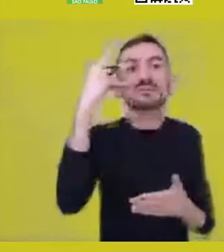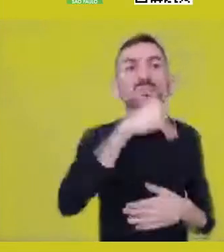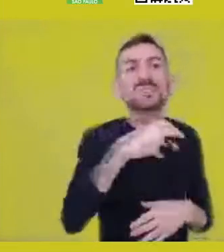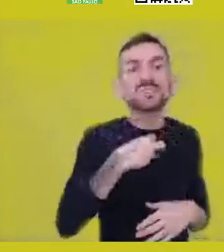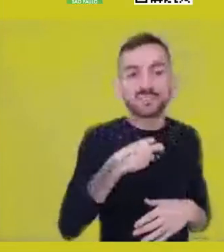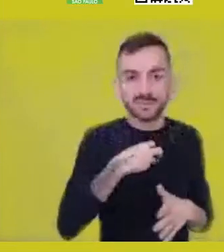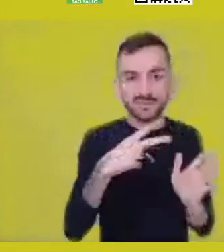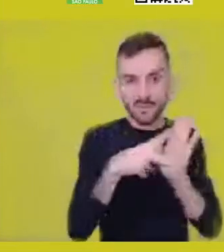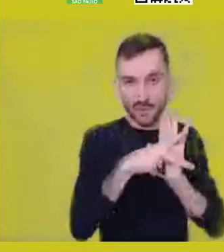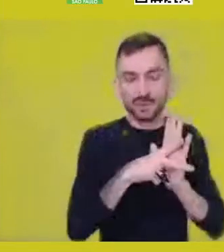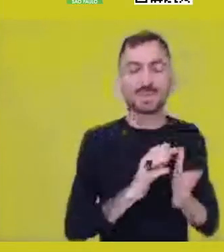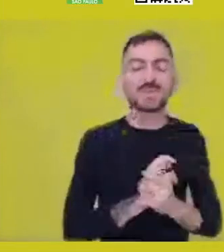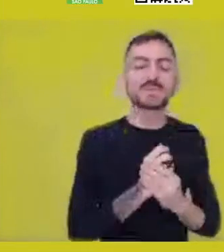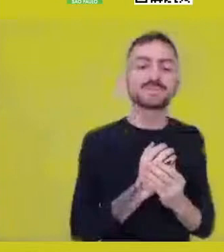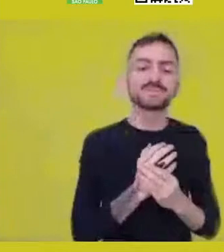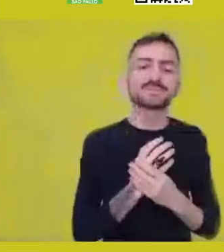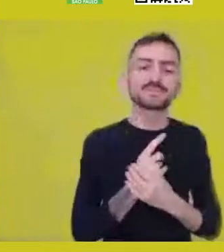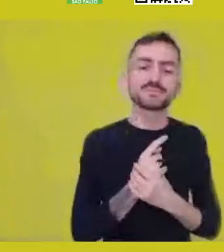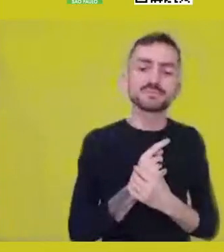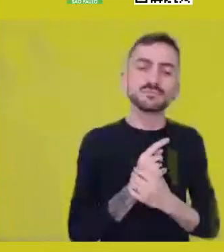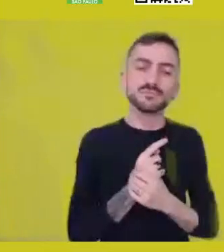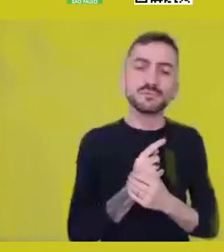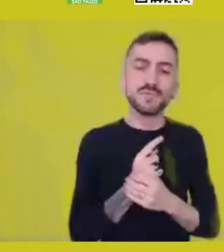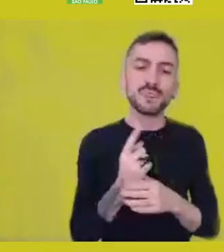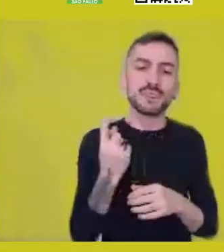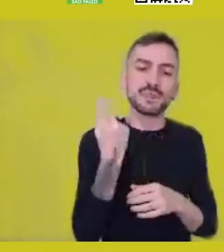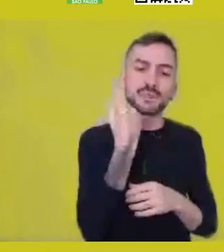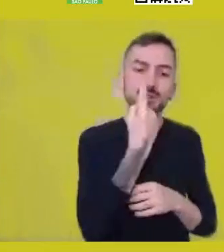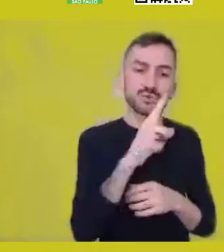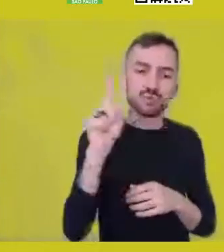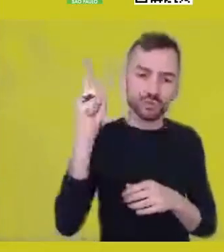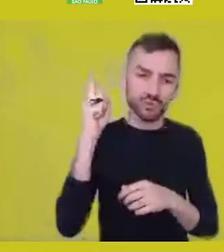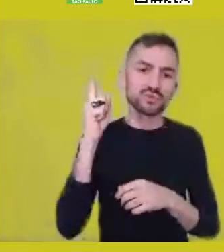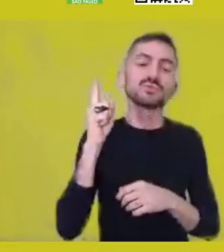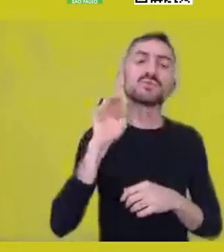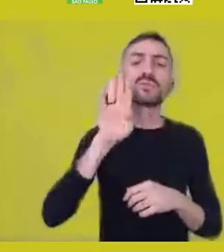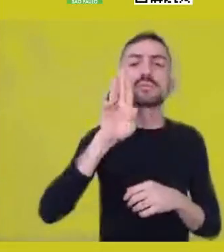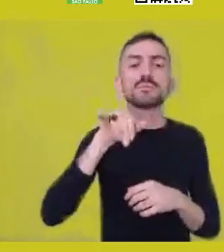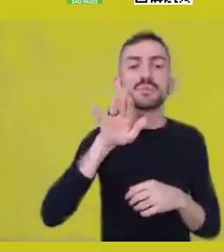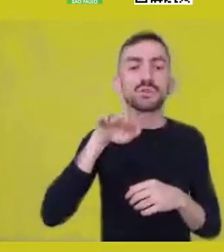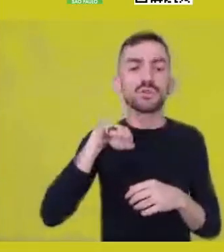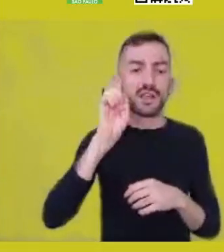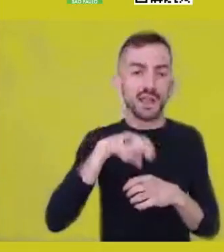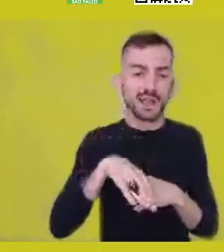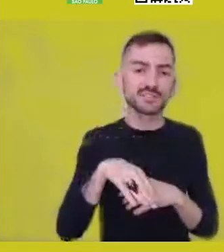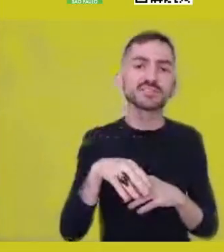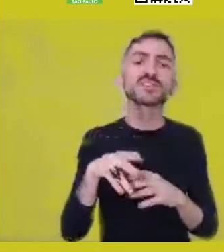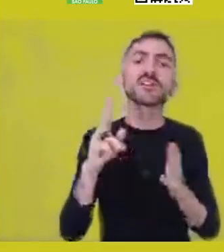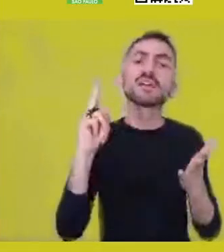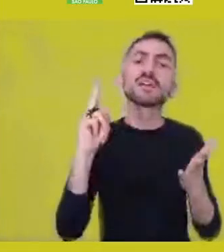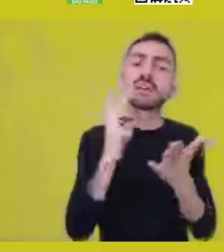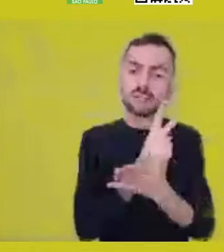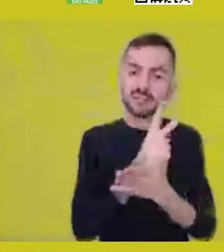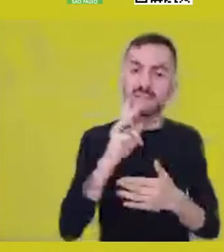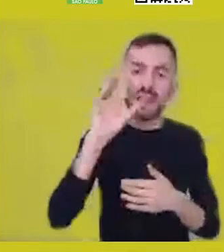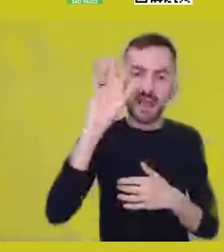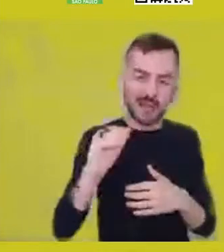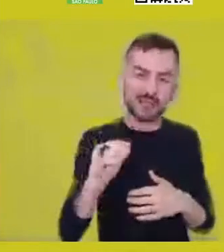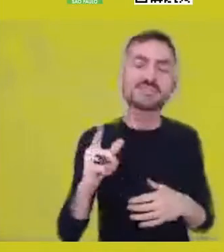At Griotagem’s last meeting, Cizinho África, a poet,